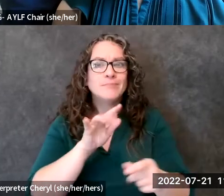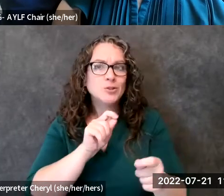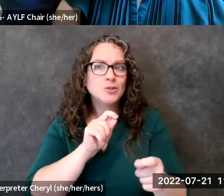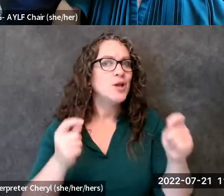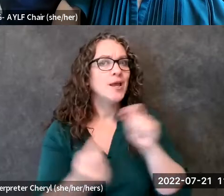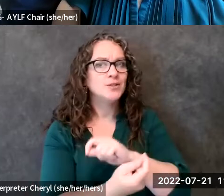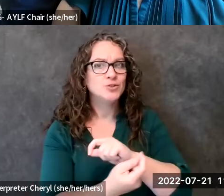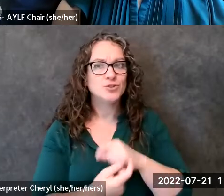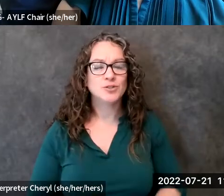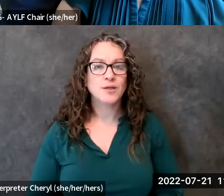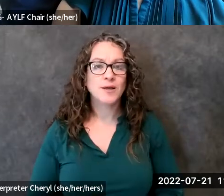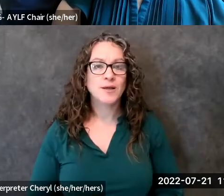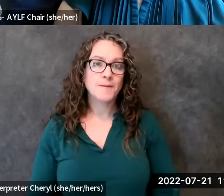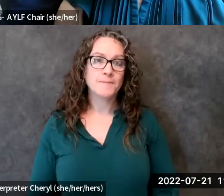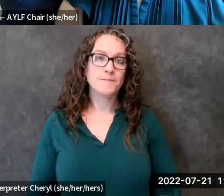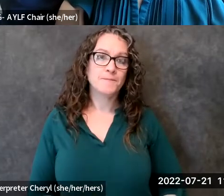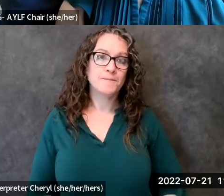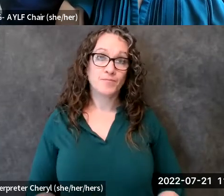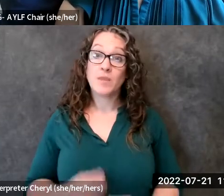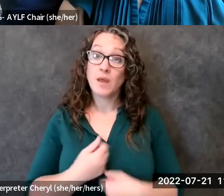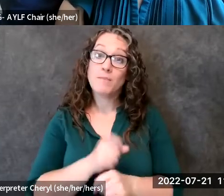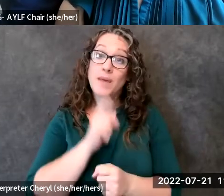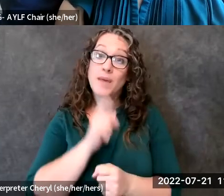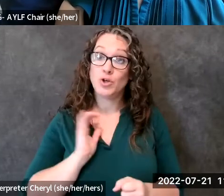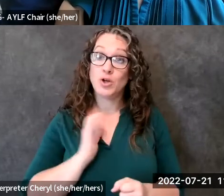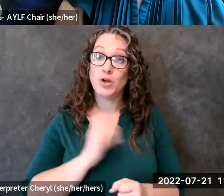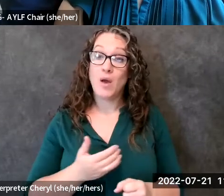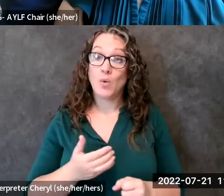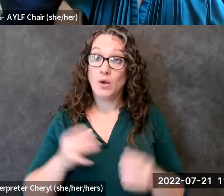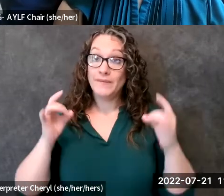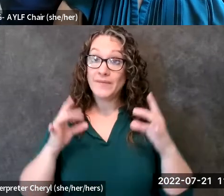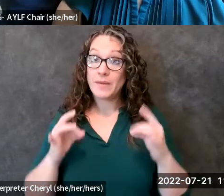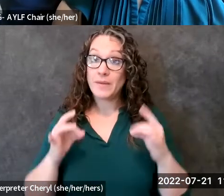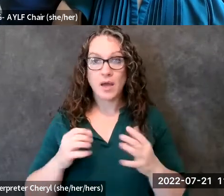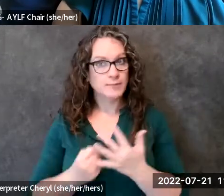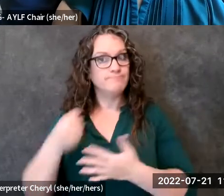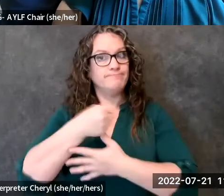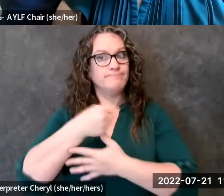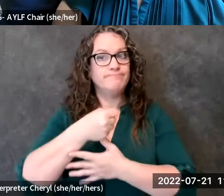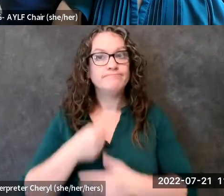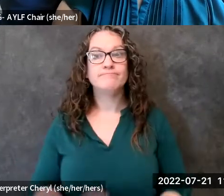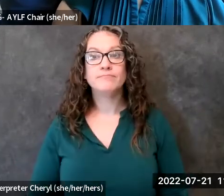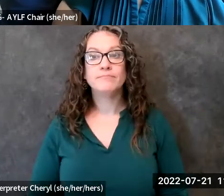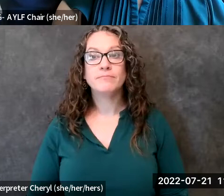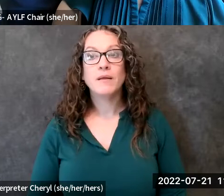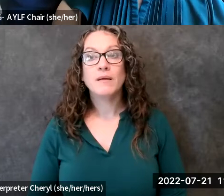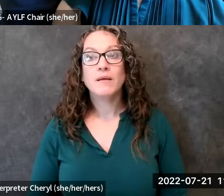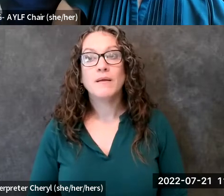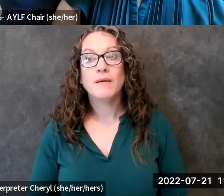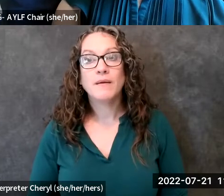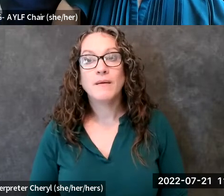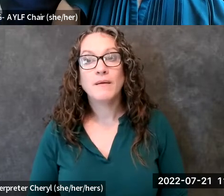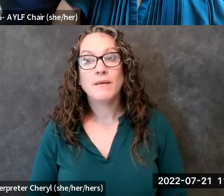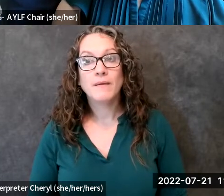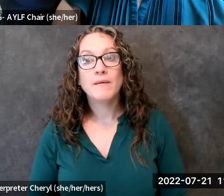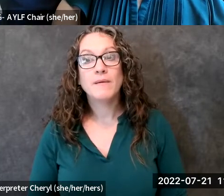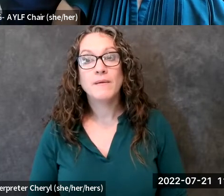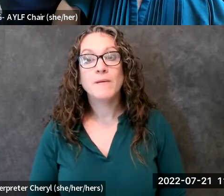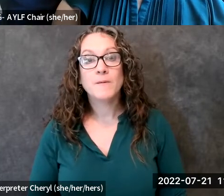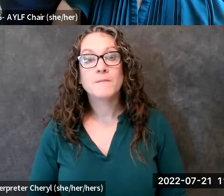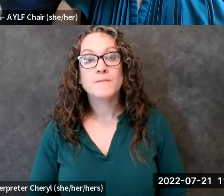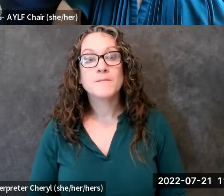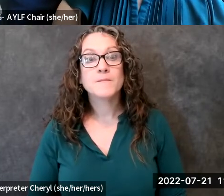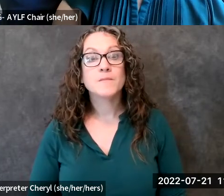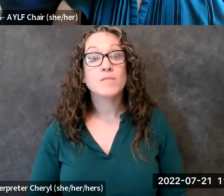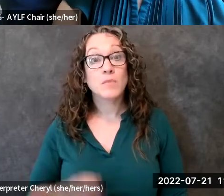um that our input is at the forefront and and so um for me this is why it's so important